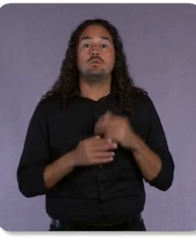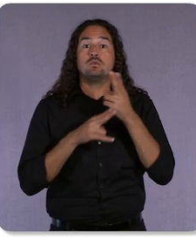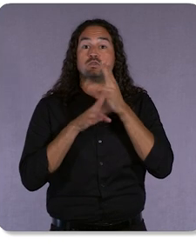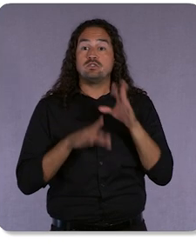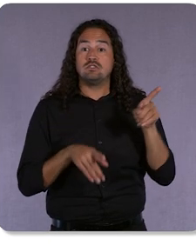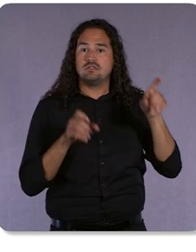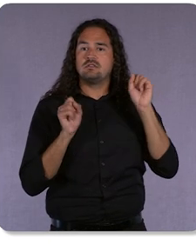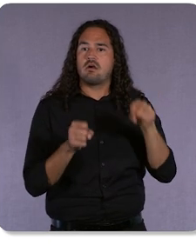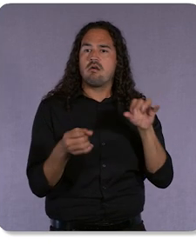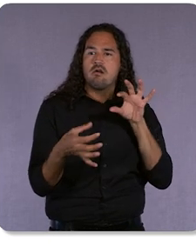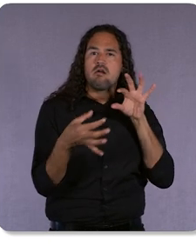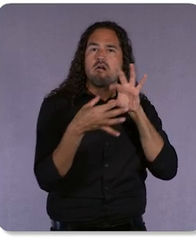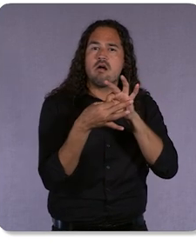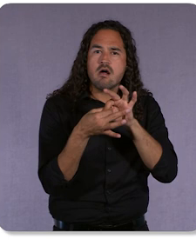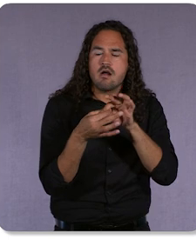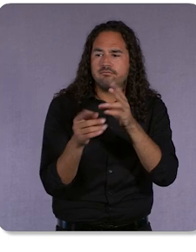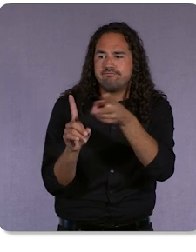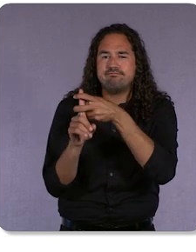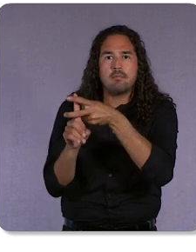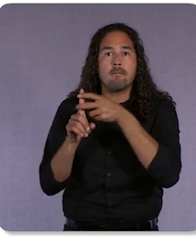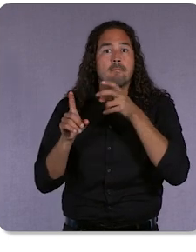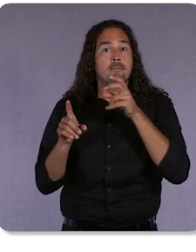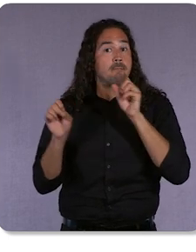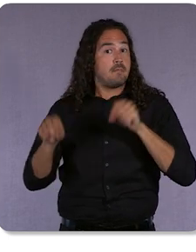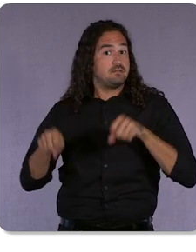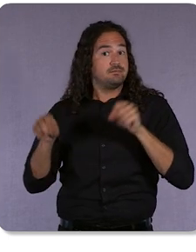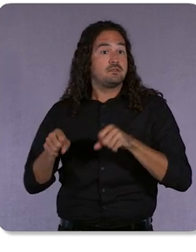prospective customers as soon as they searched for things like “home loans.”